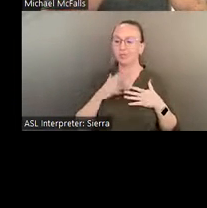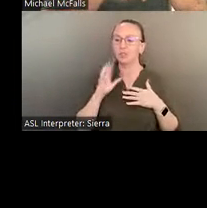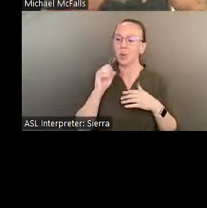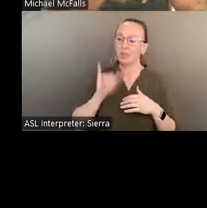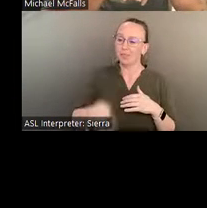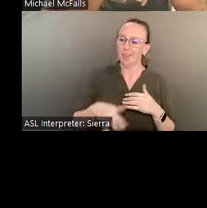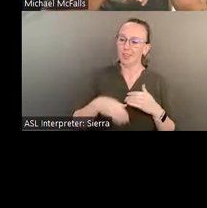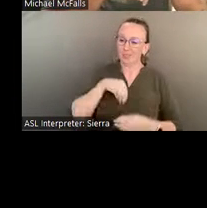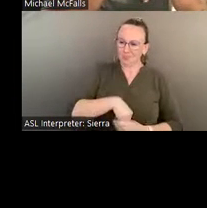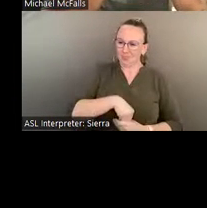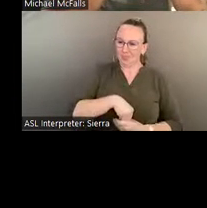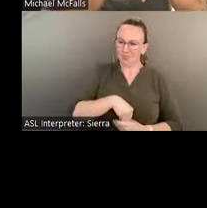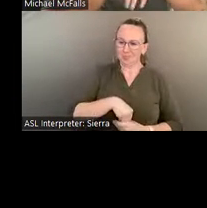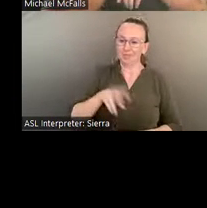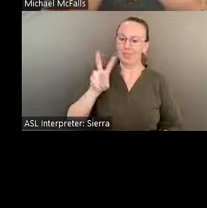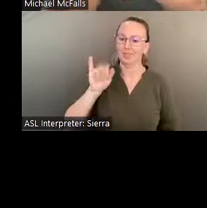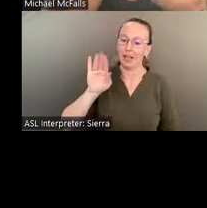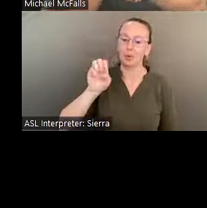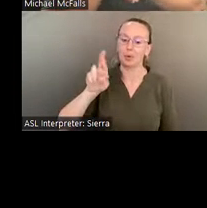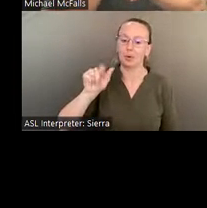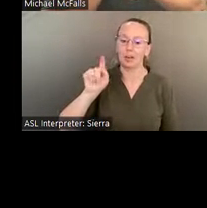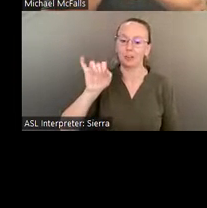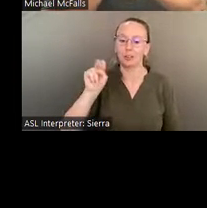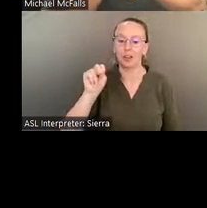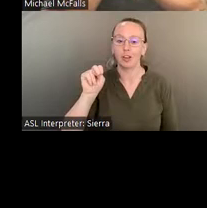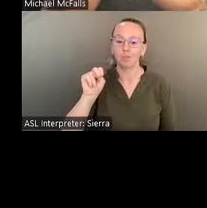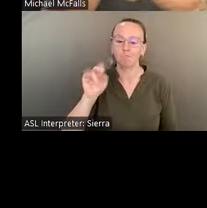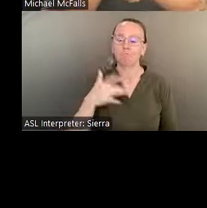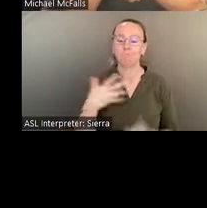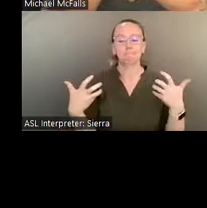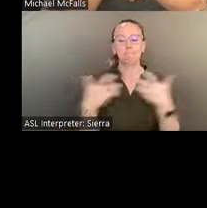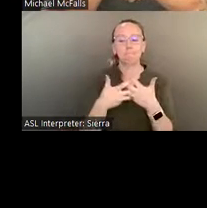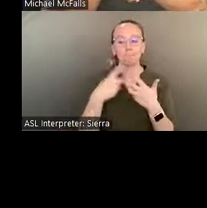And we thought viberations of Pasaquan was a fitting name for this exhibition.